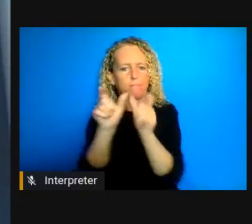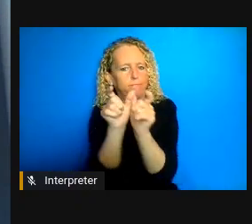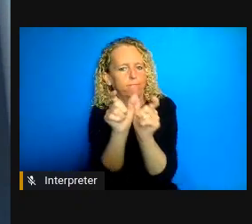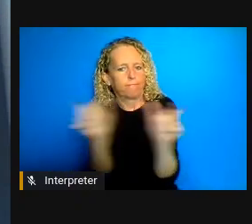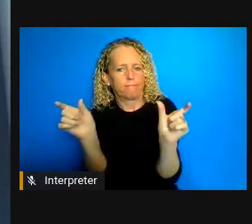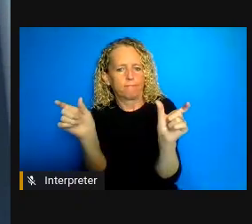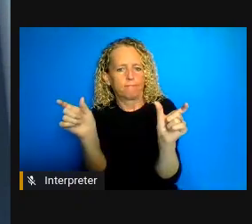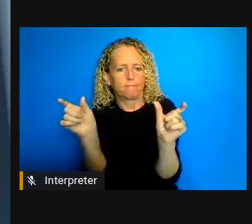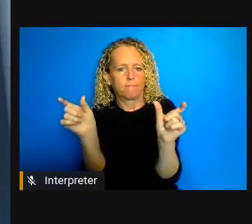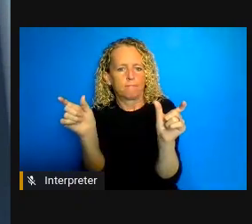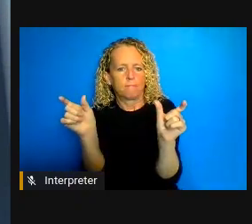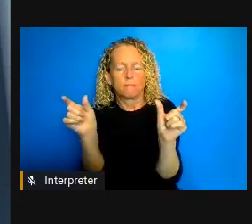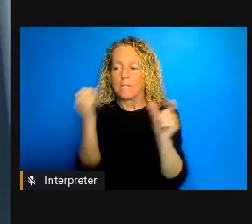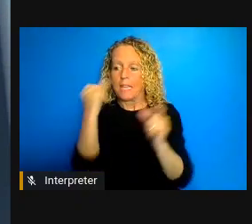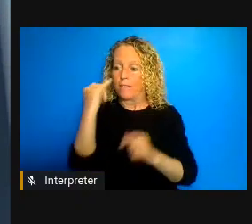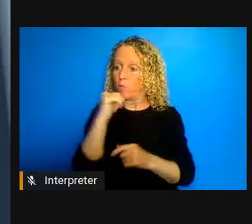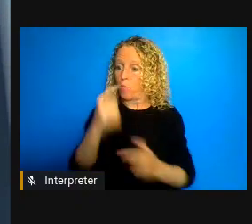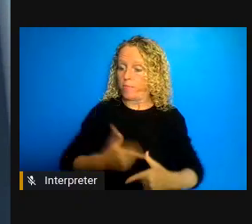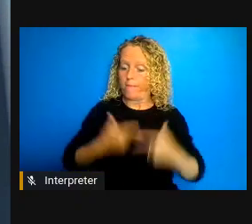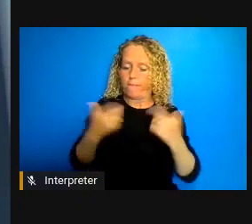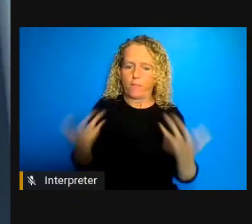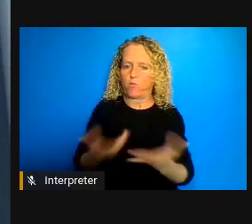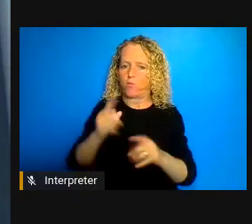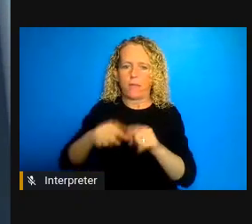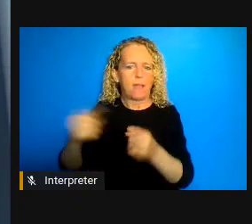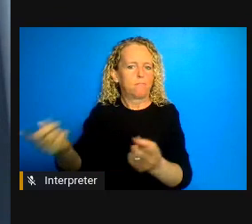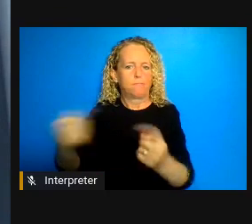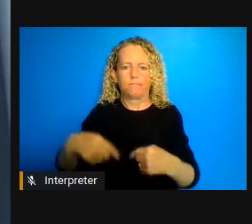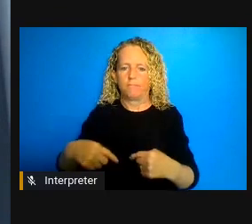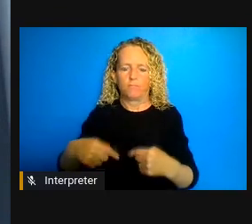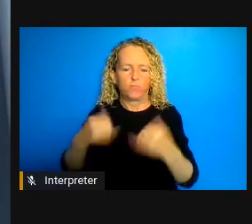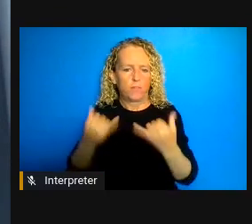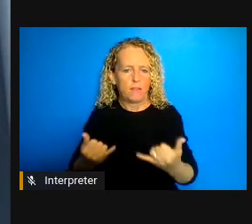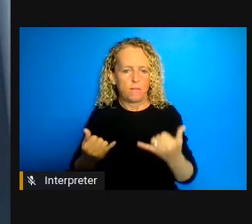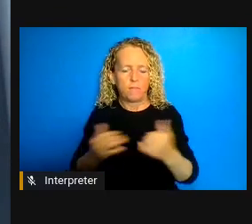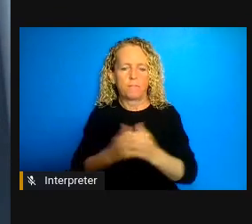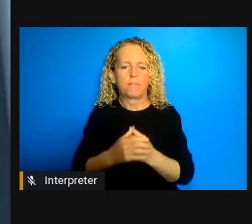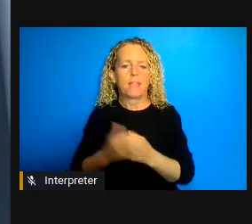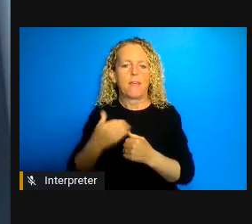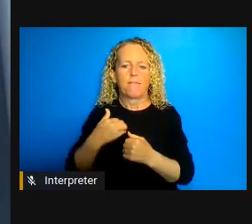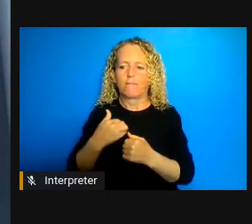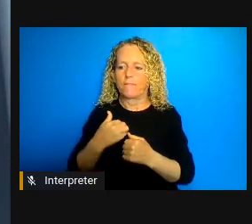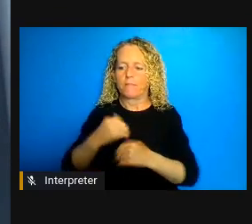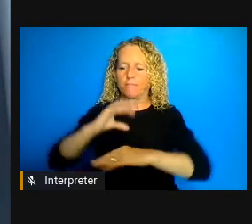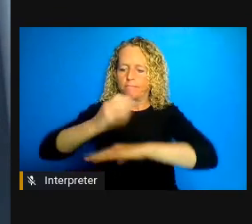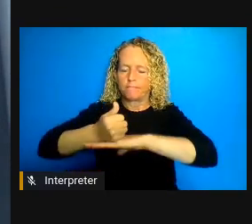community members. They are establishing checkpoints not permitting people to